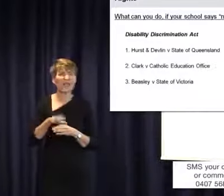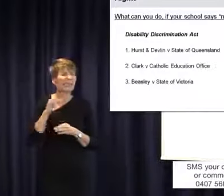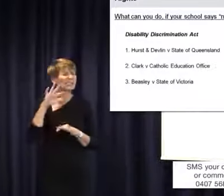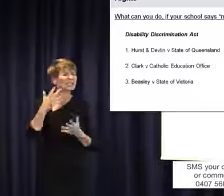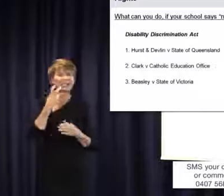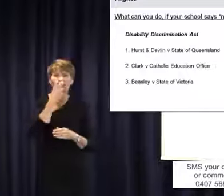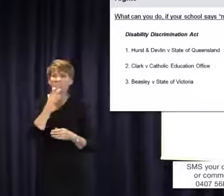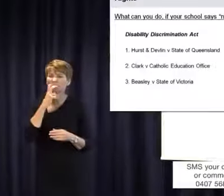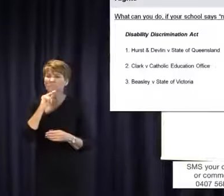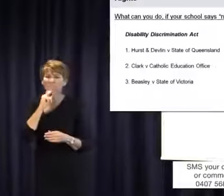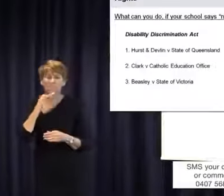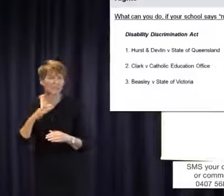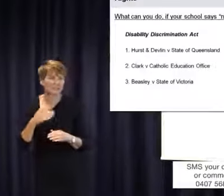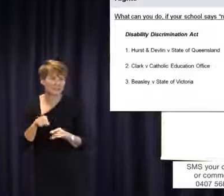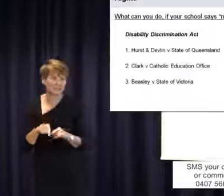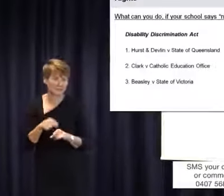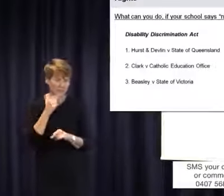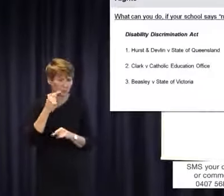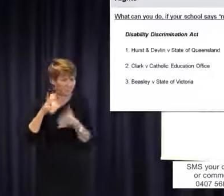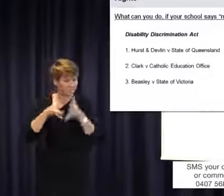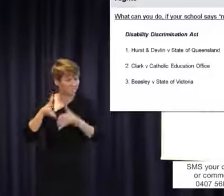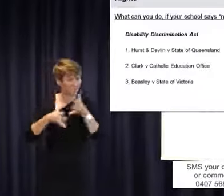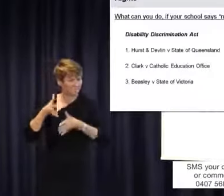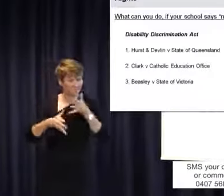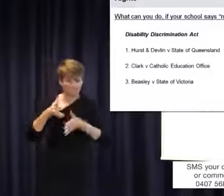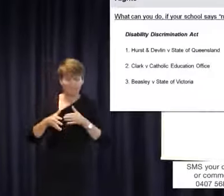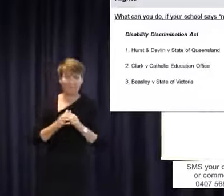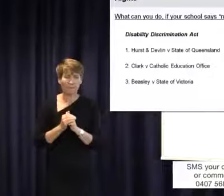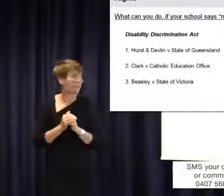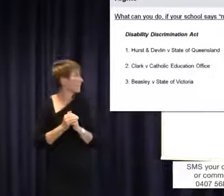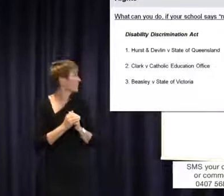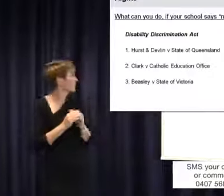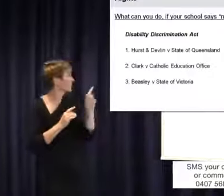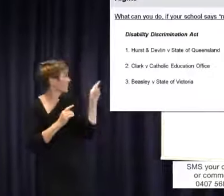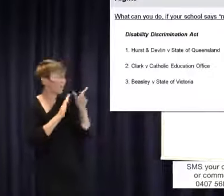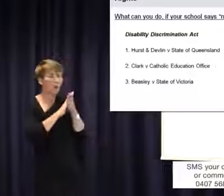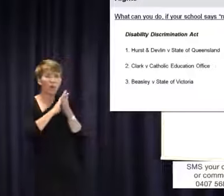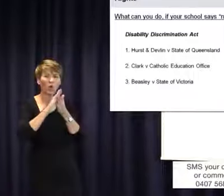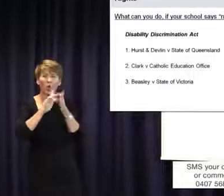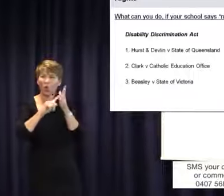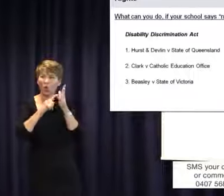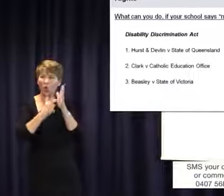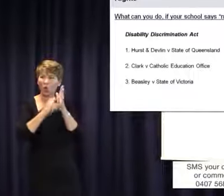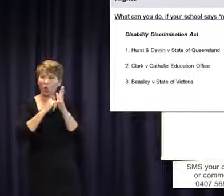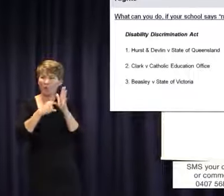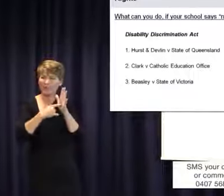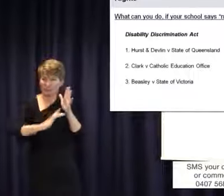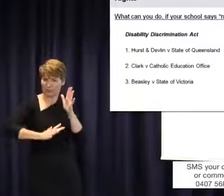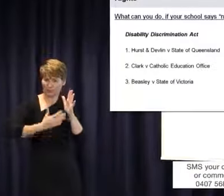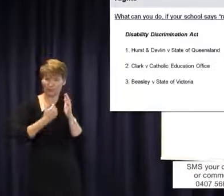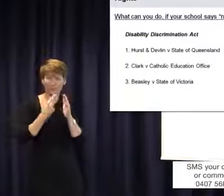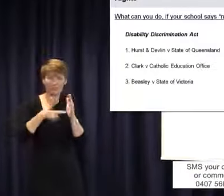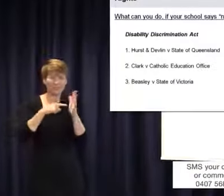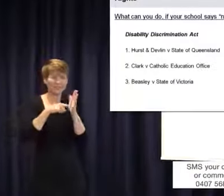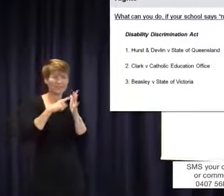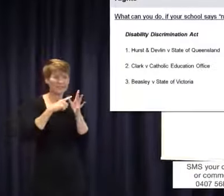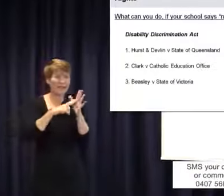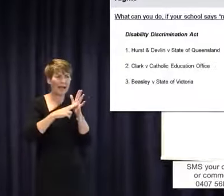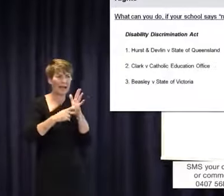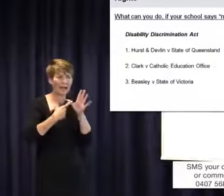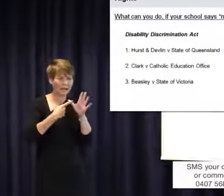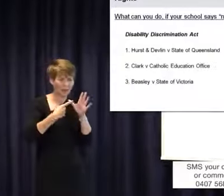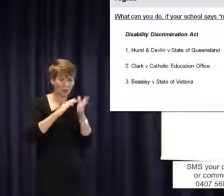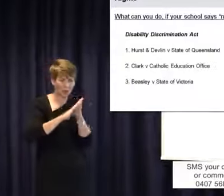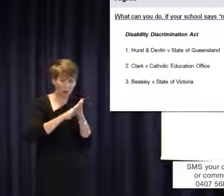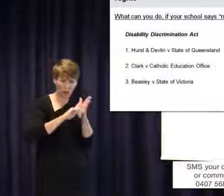all on communicating. But Hurst was very interesting because Tiahna Hurst in that case was a young